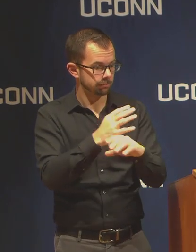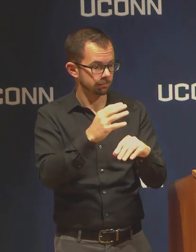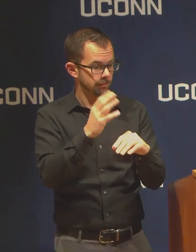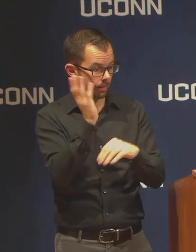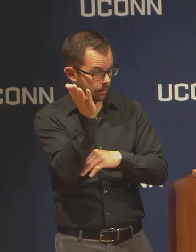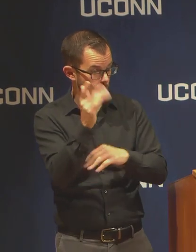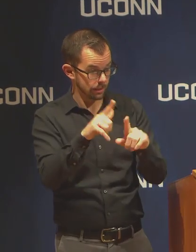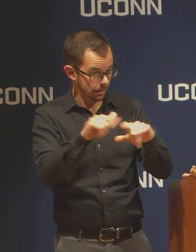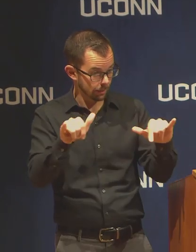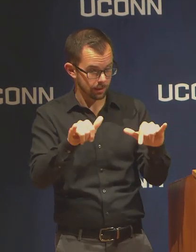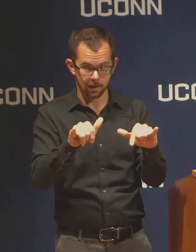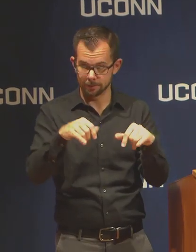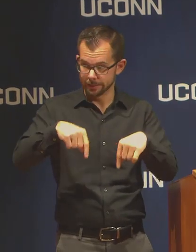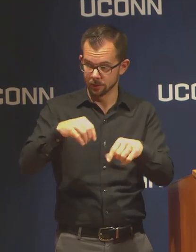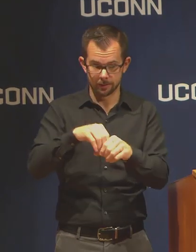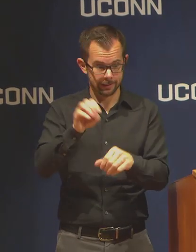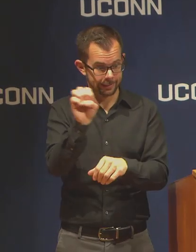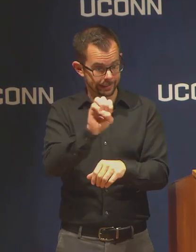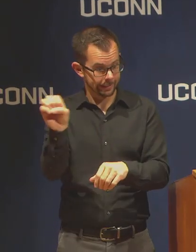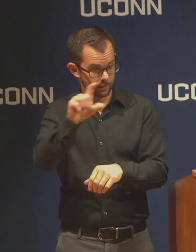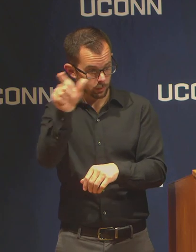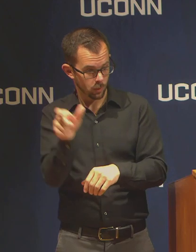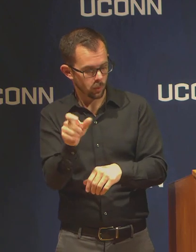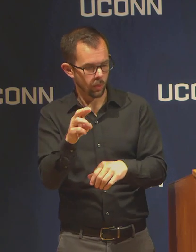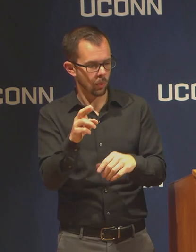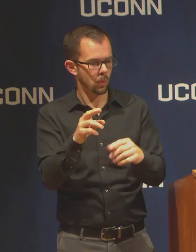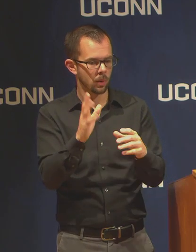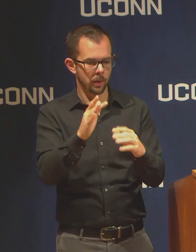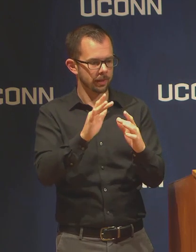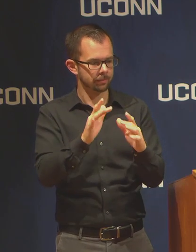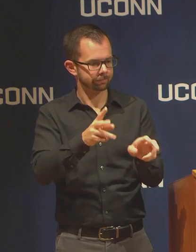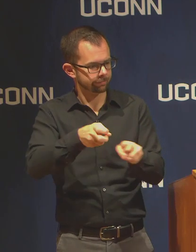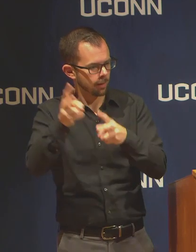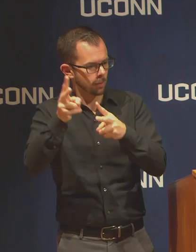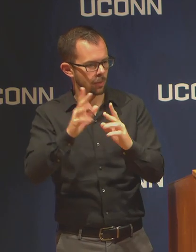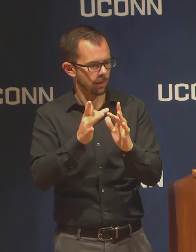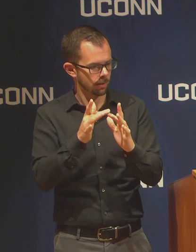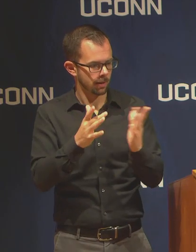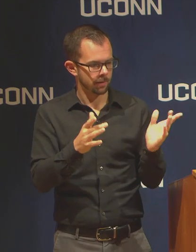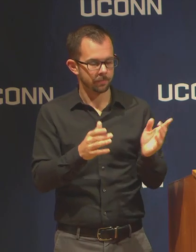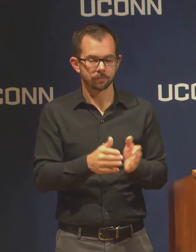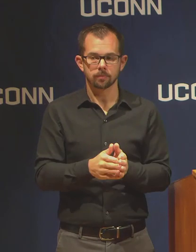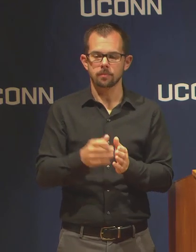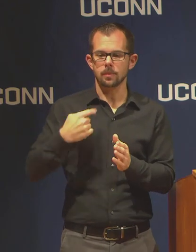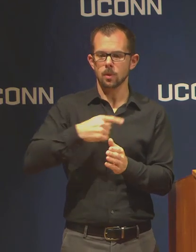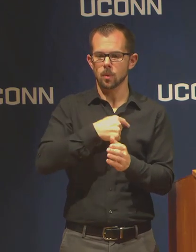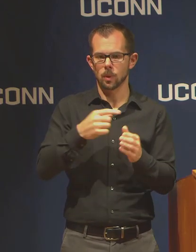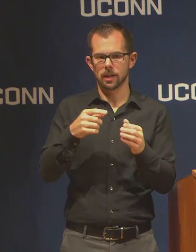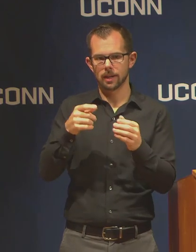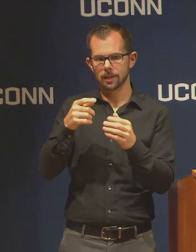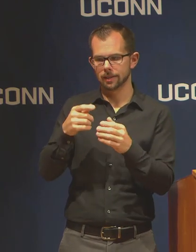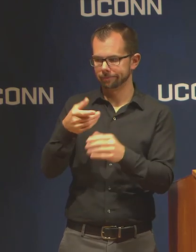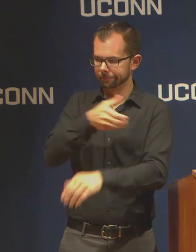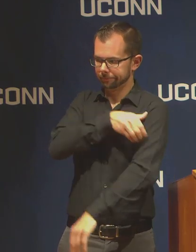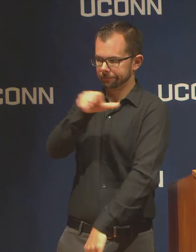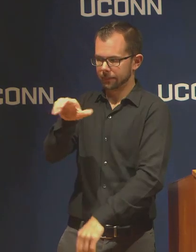We are allowing instructors to determine whether they want course delivery to be synchronous or asynchronous,